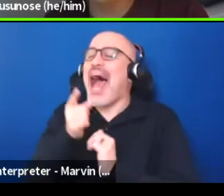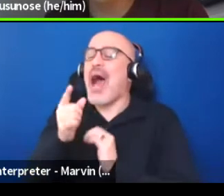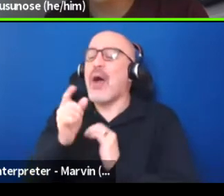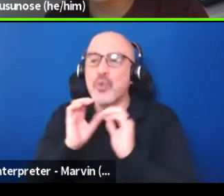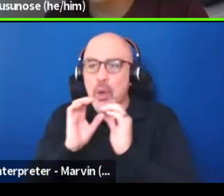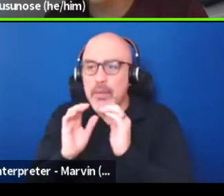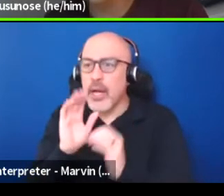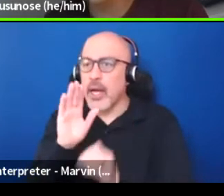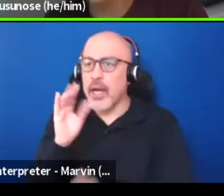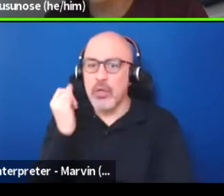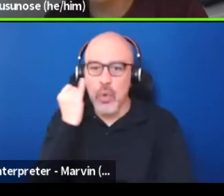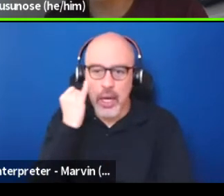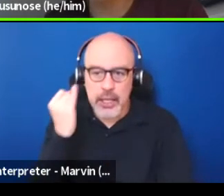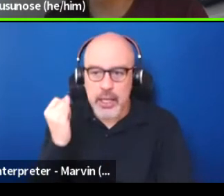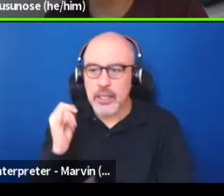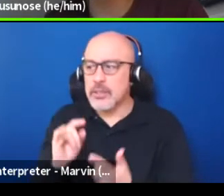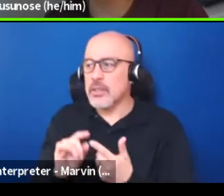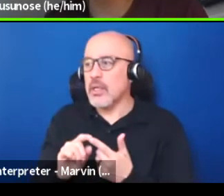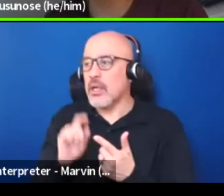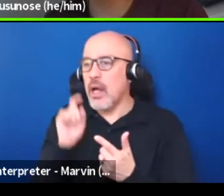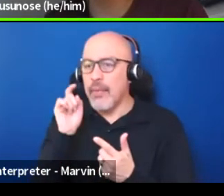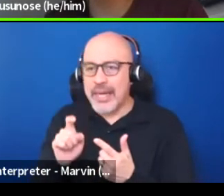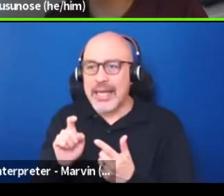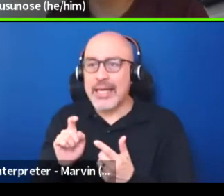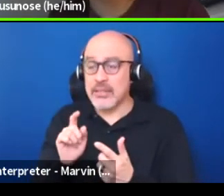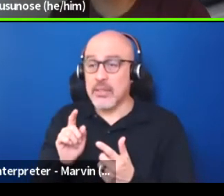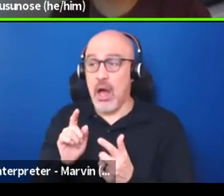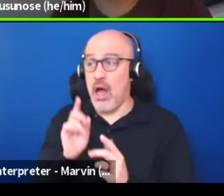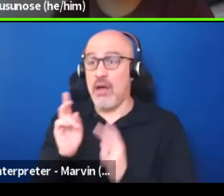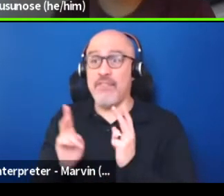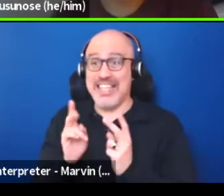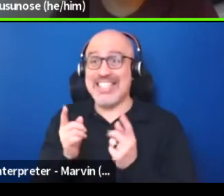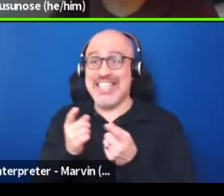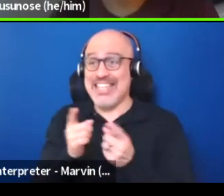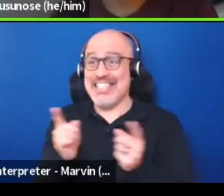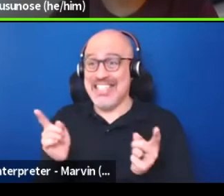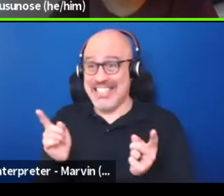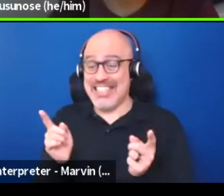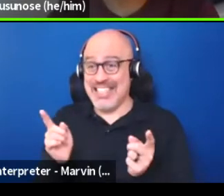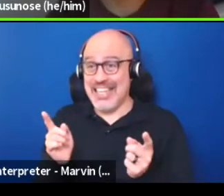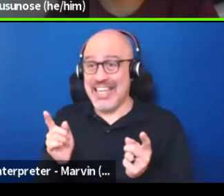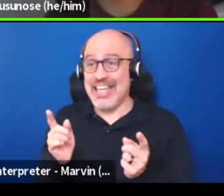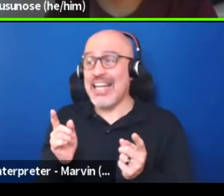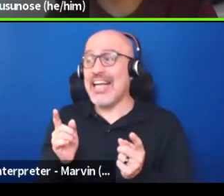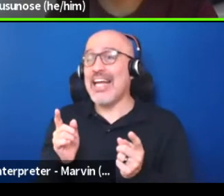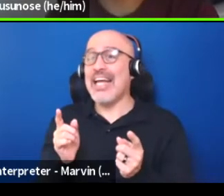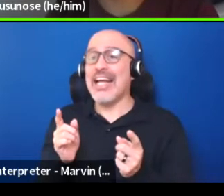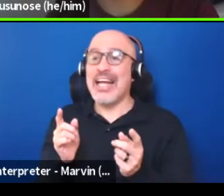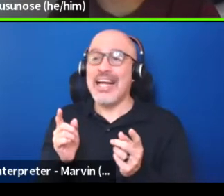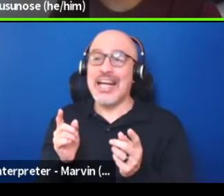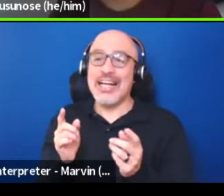and the needs of citizen to make sure politicians carry that out.